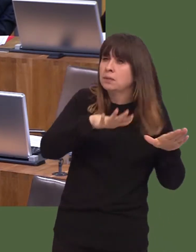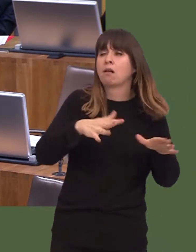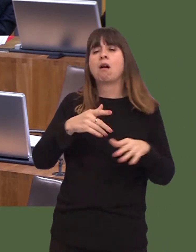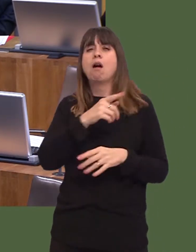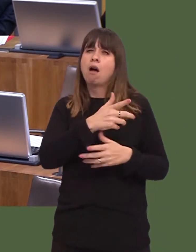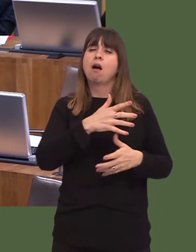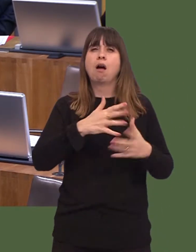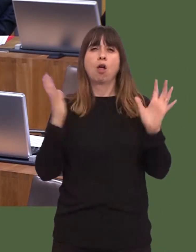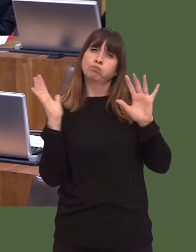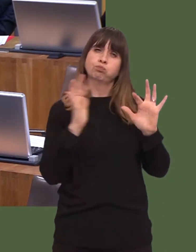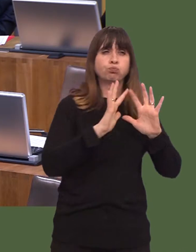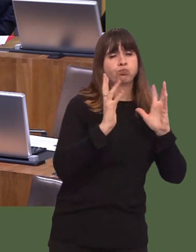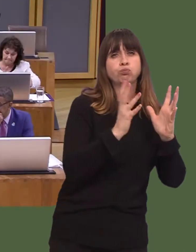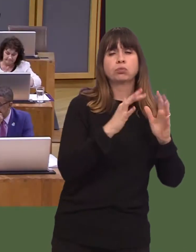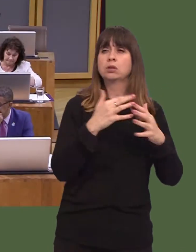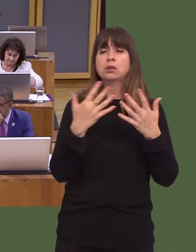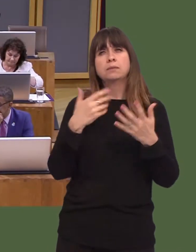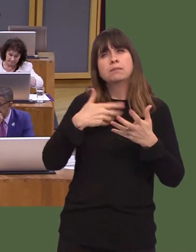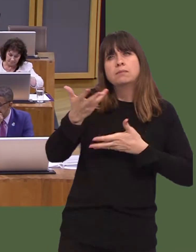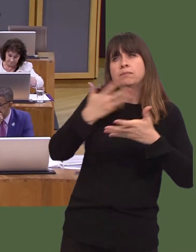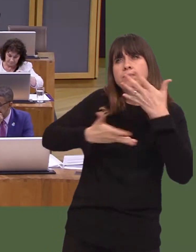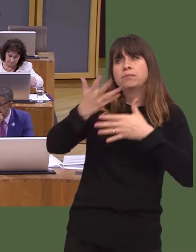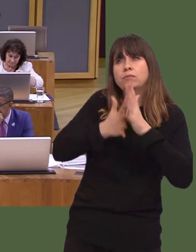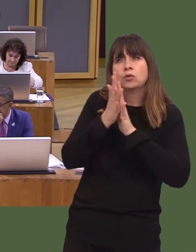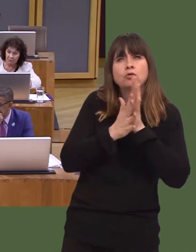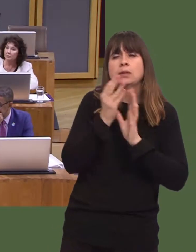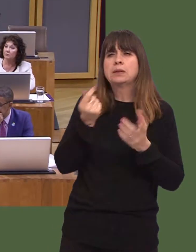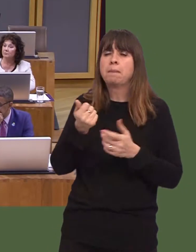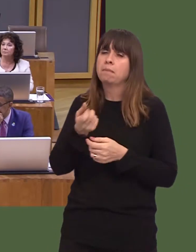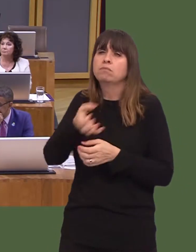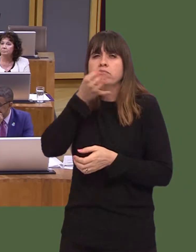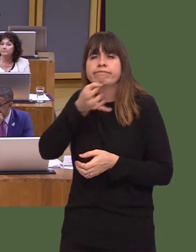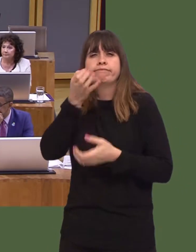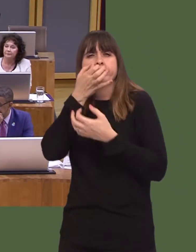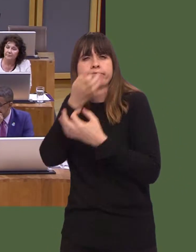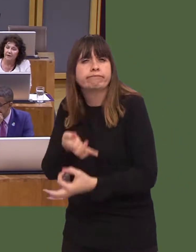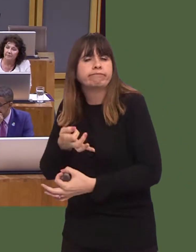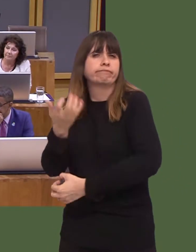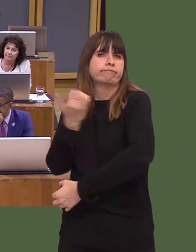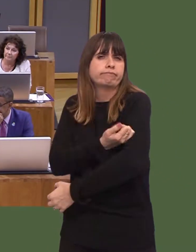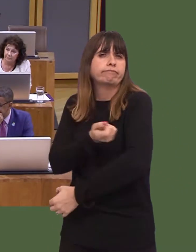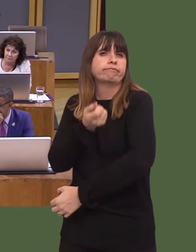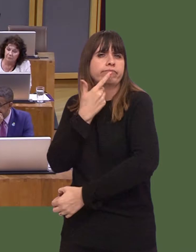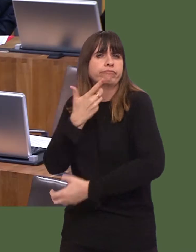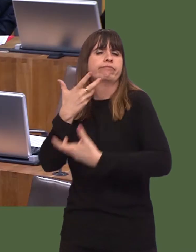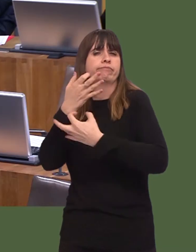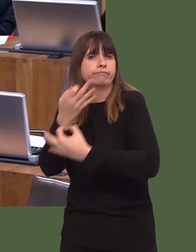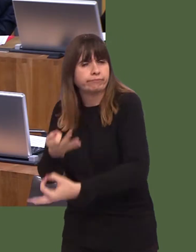Some of them have to wrestle with addiction, some of them find it very difficult to remain in accommodation when they get their accommodation, and there are many problems that individuals